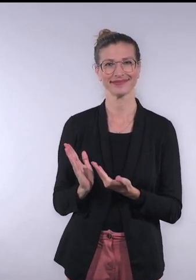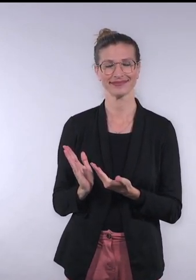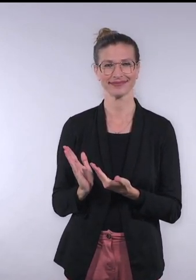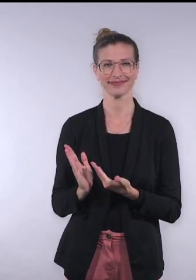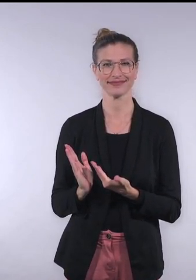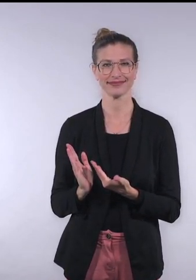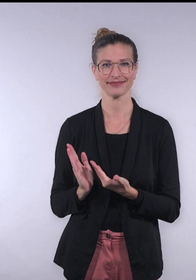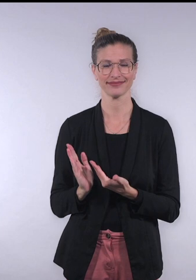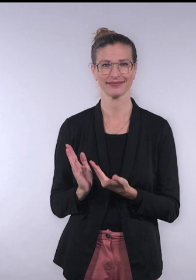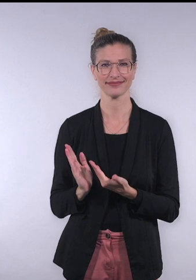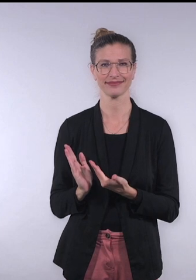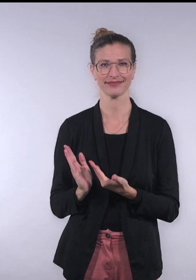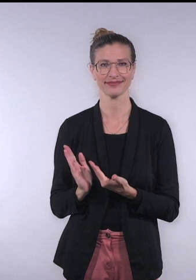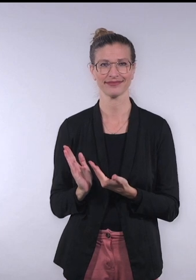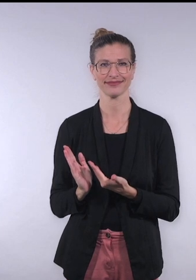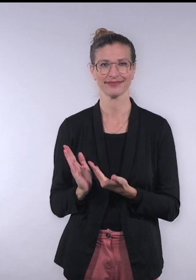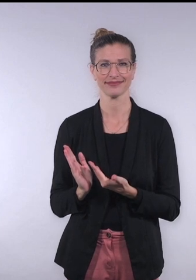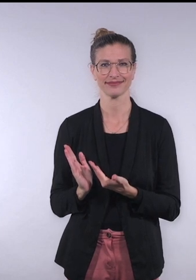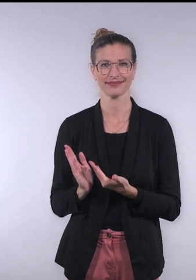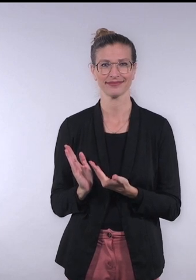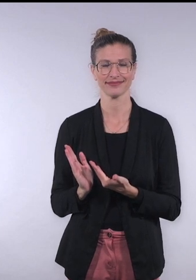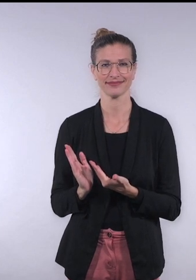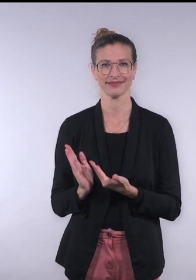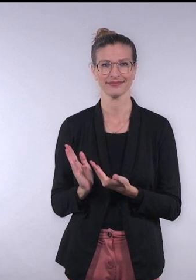Access Easy Language presented by Cathy Basterfield, Founder.